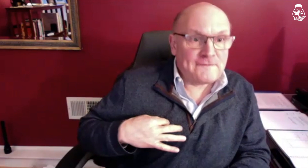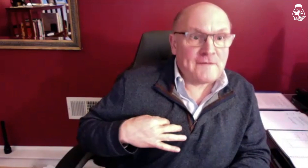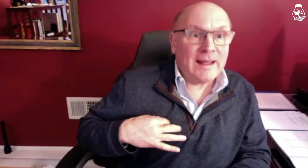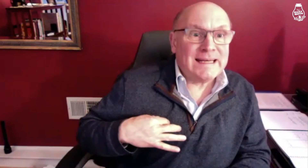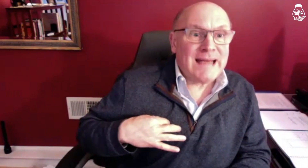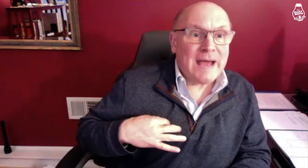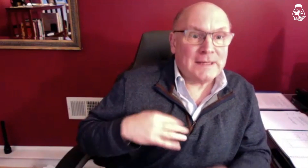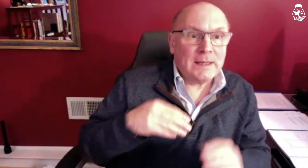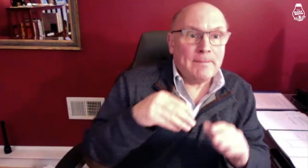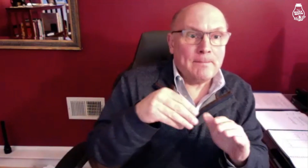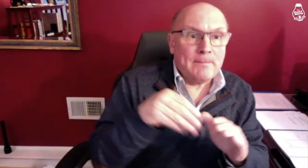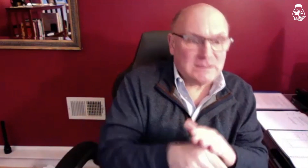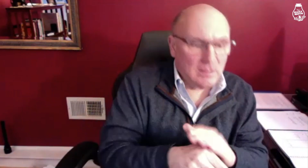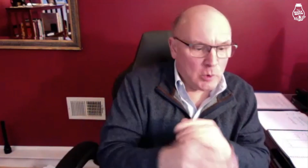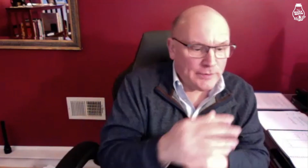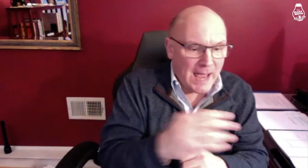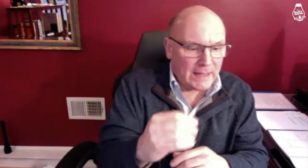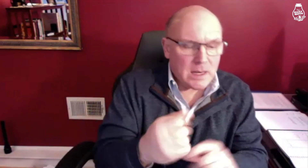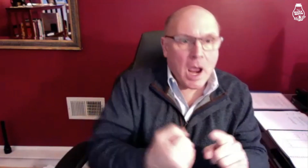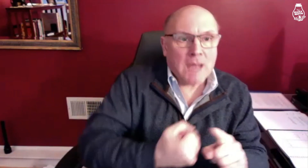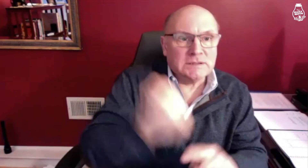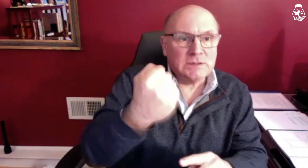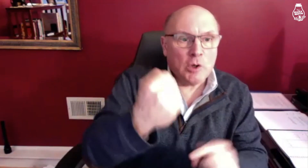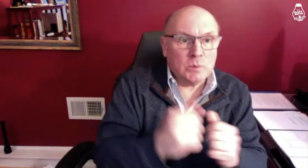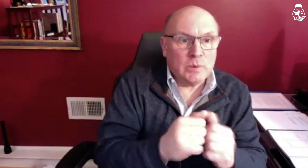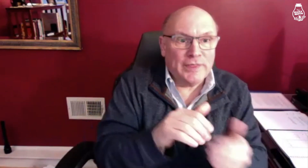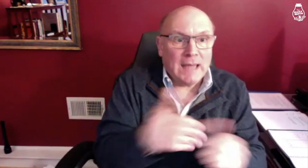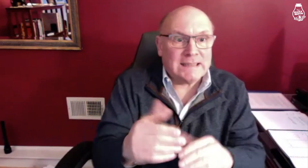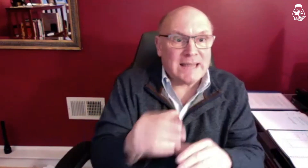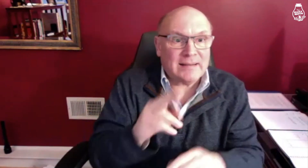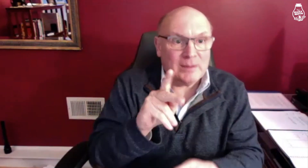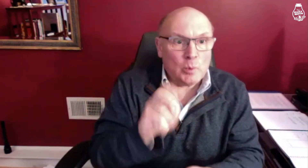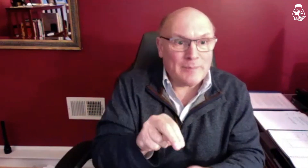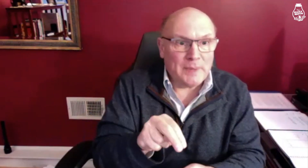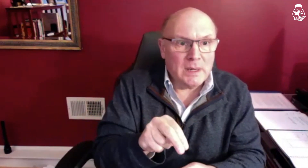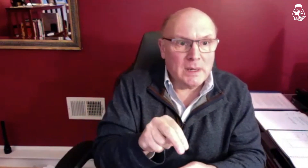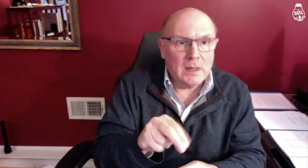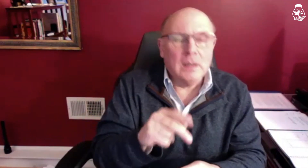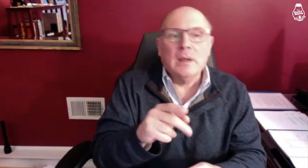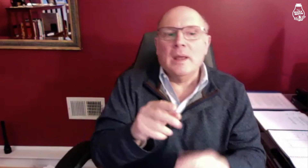voluntary manslaughter and assault with a deadly weapon,